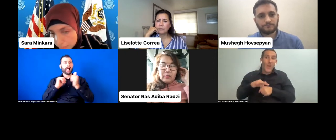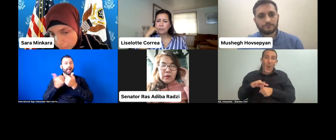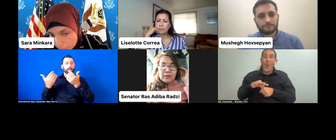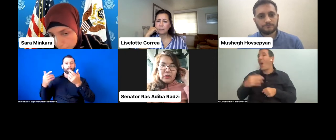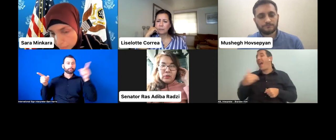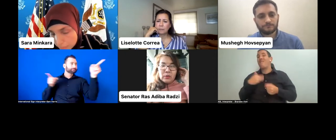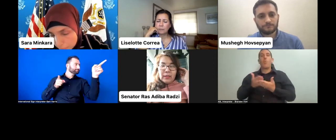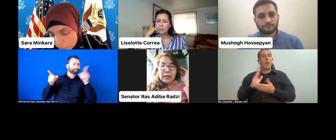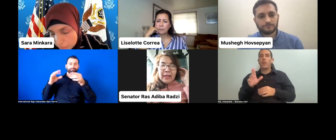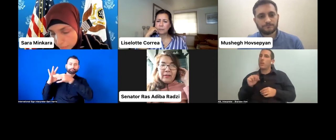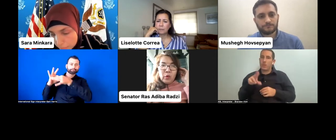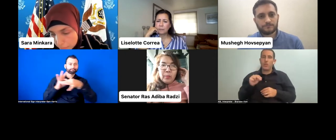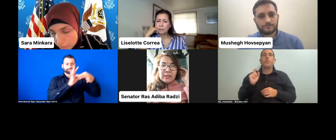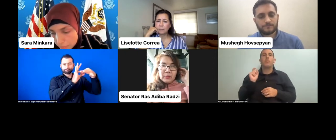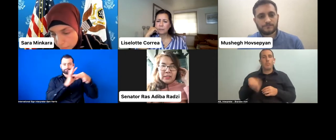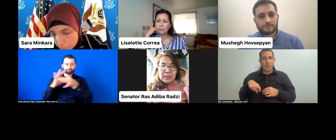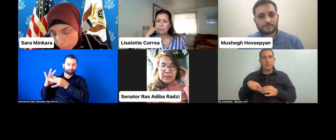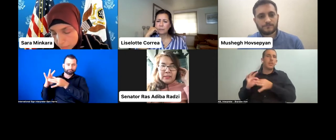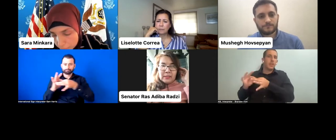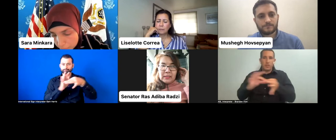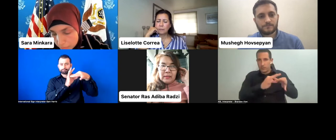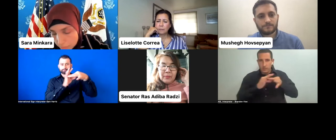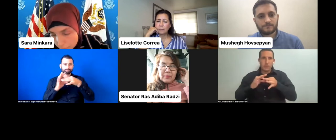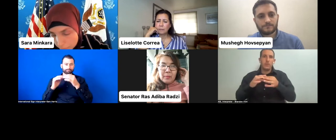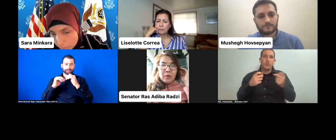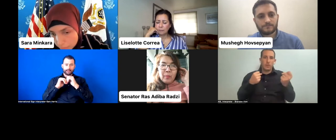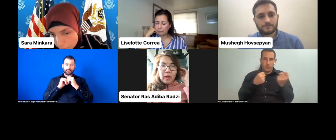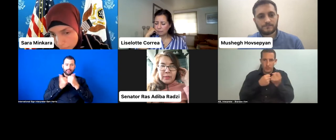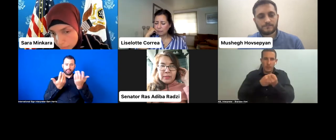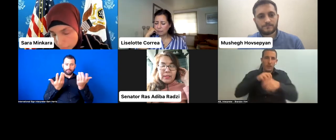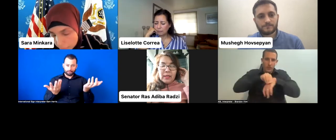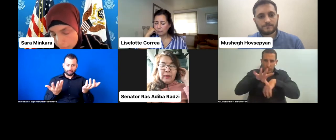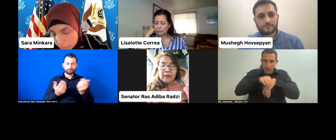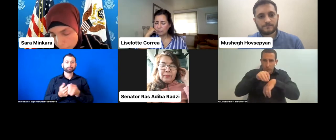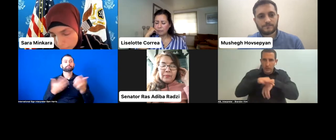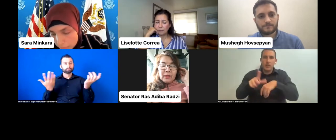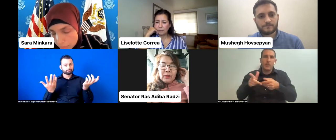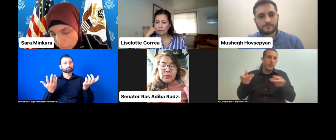for us to have more persons with disabilities as members of parliament.